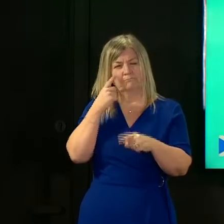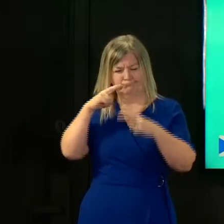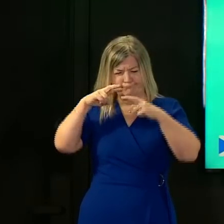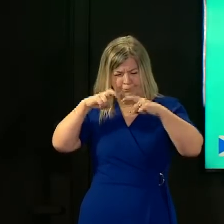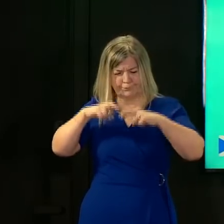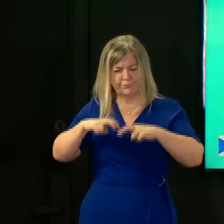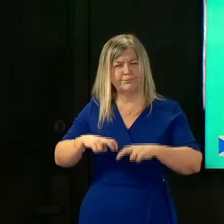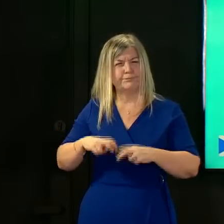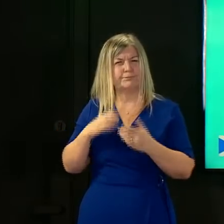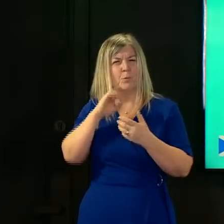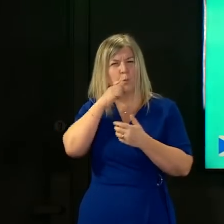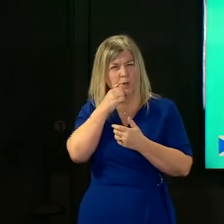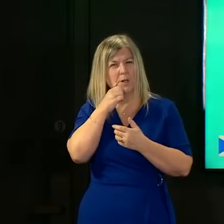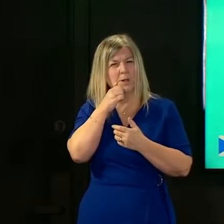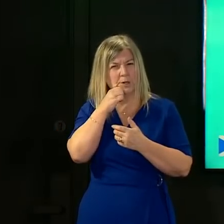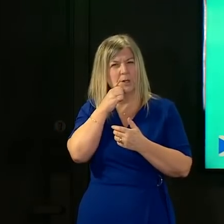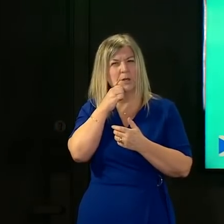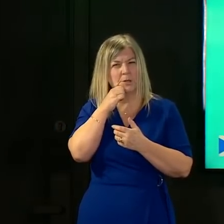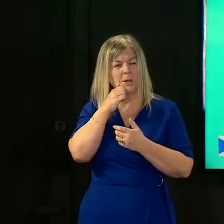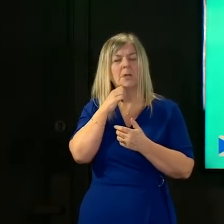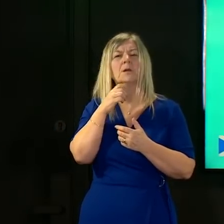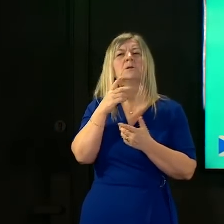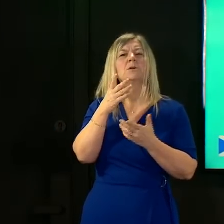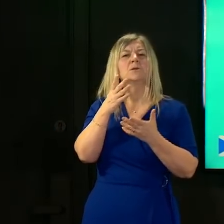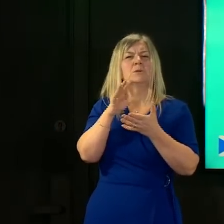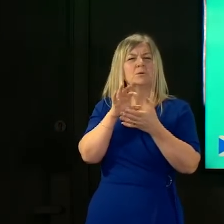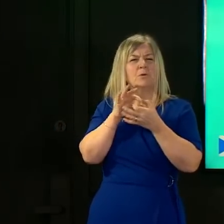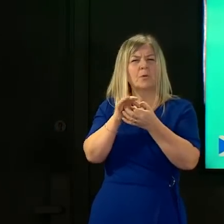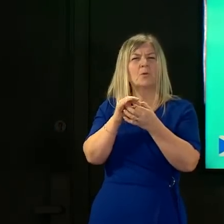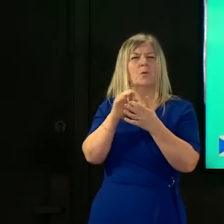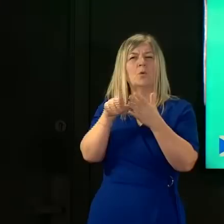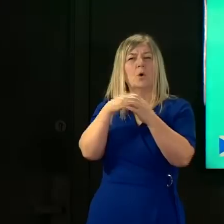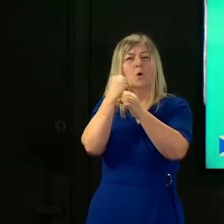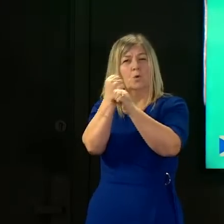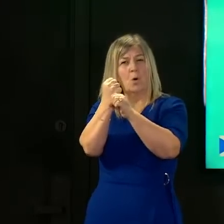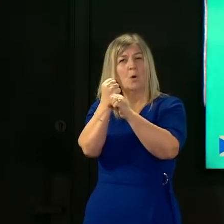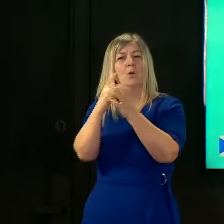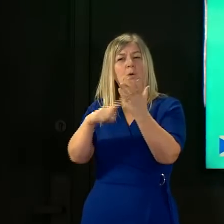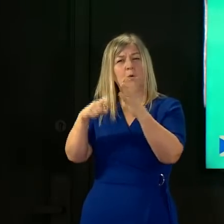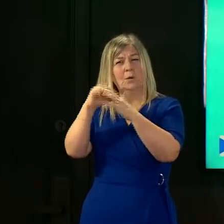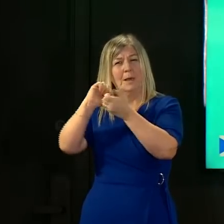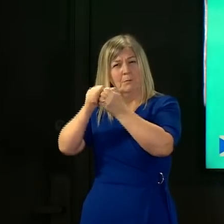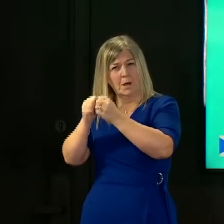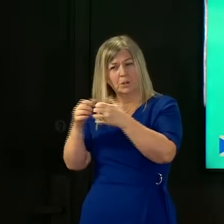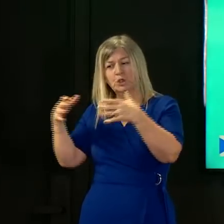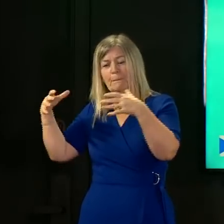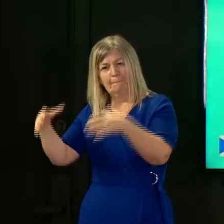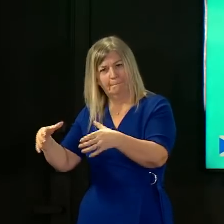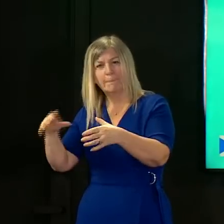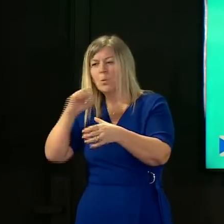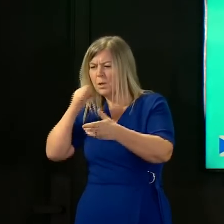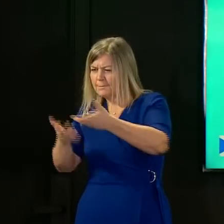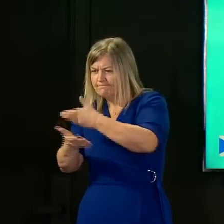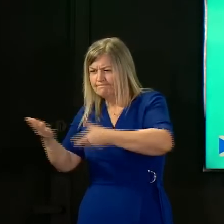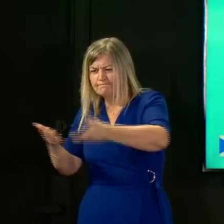with the cog uk partnership across the uk we've got two sites in um scotland who are part of that